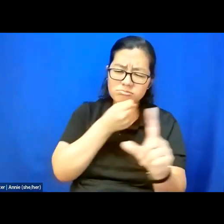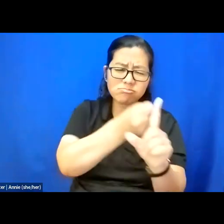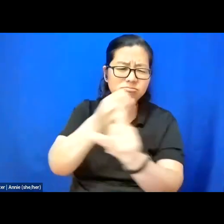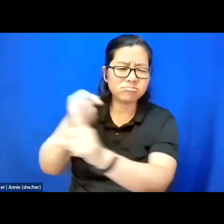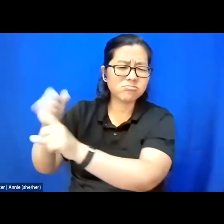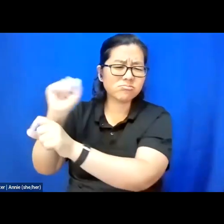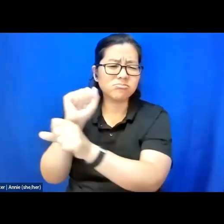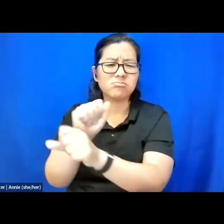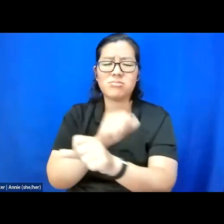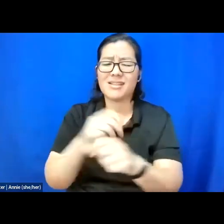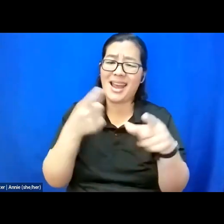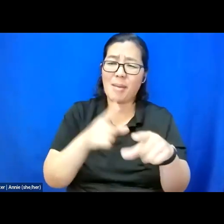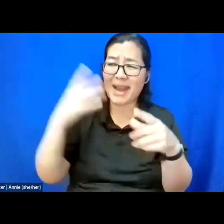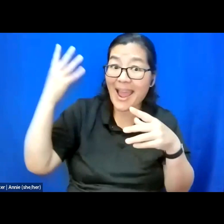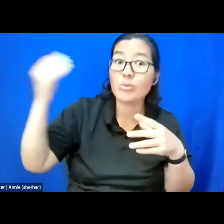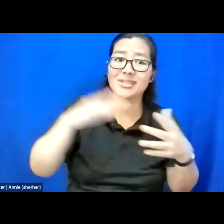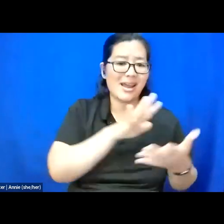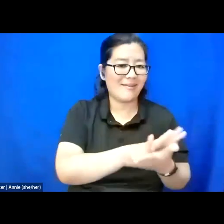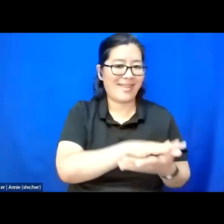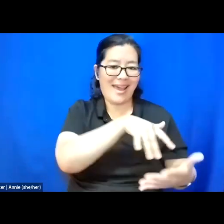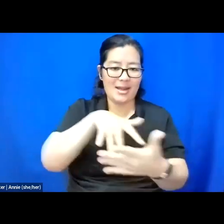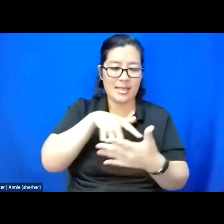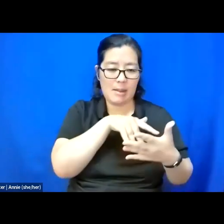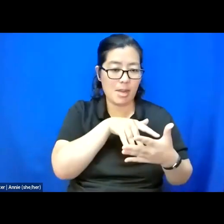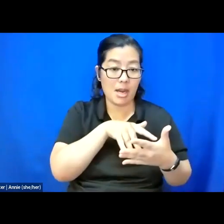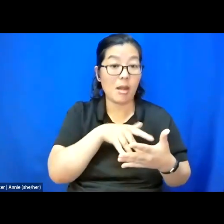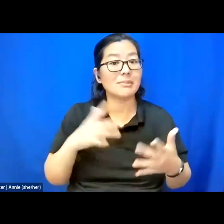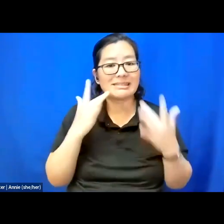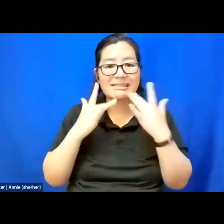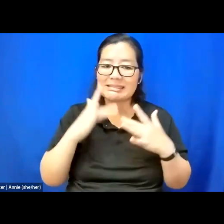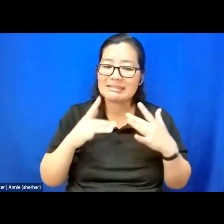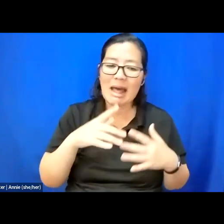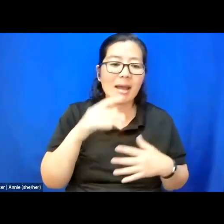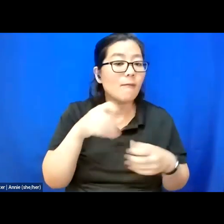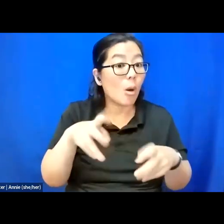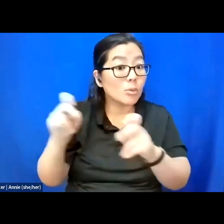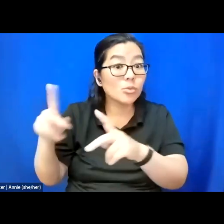that is happening outside of academia due to the lack of opportunities for disabled people in higher ed.